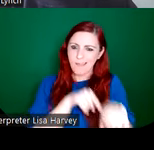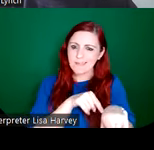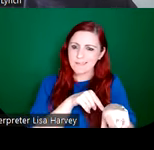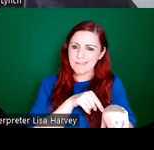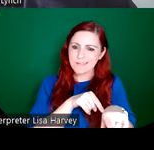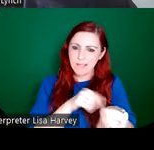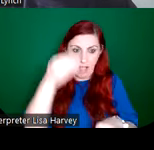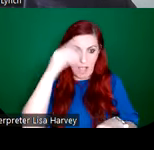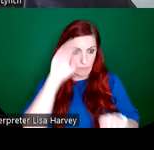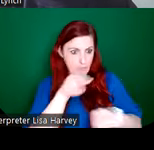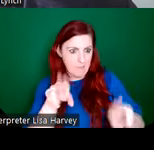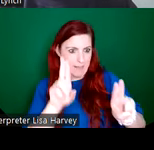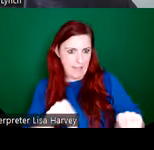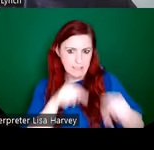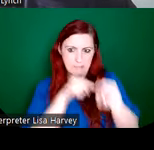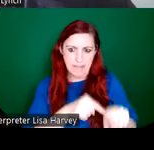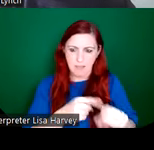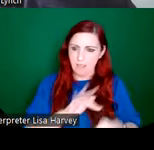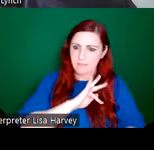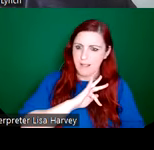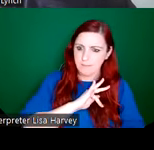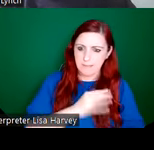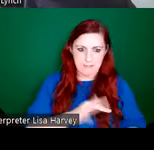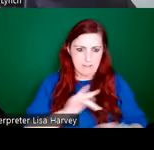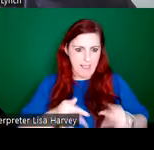demonstrate that it was self-sufficient, that it could produce its own culture